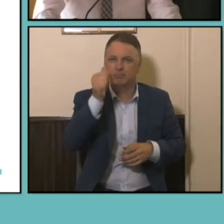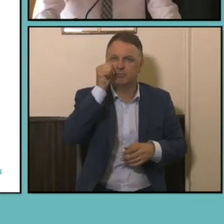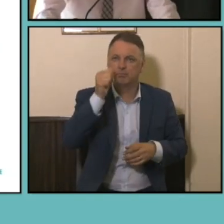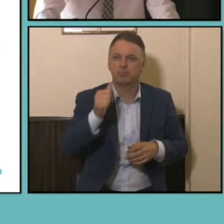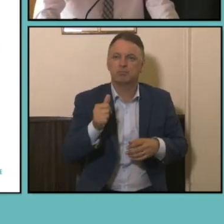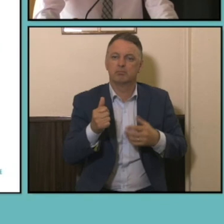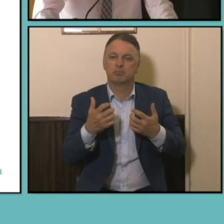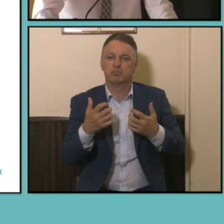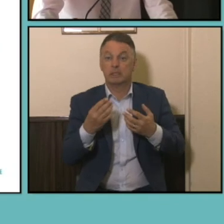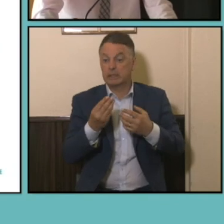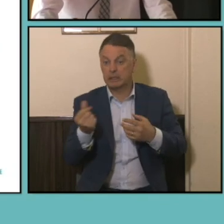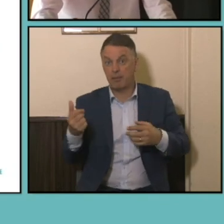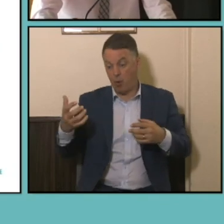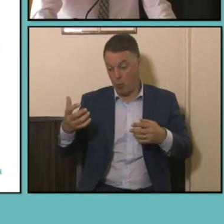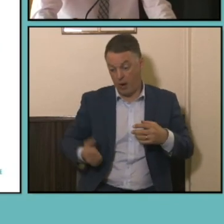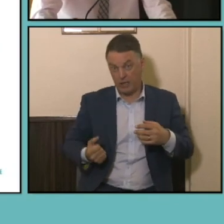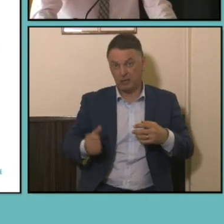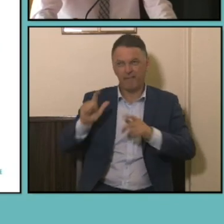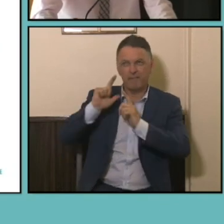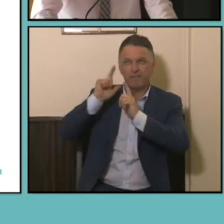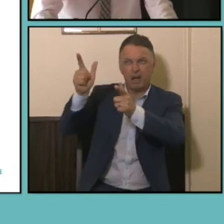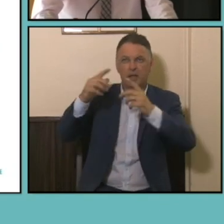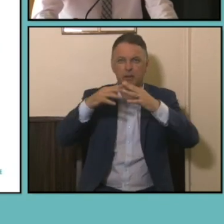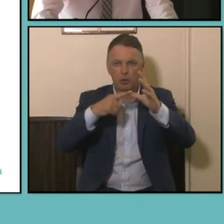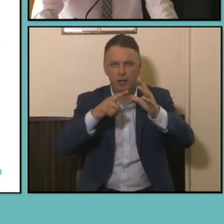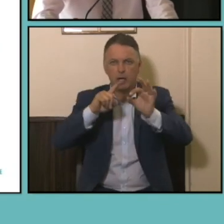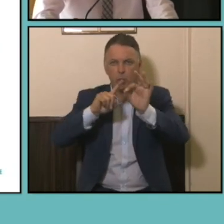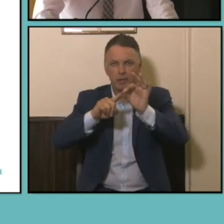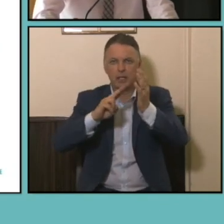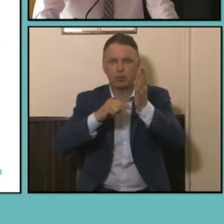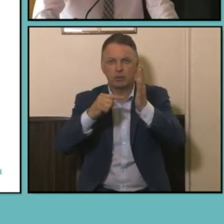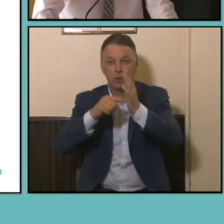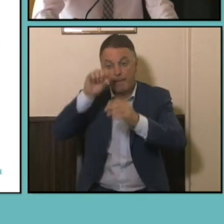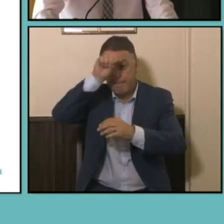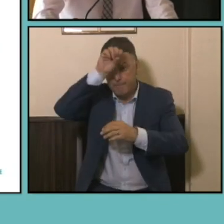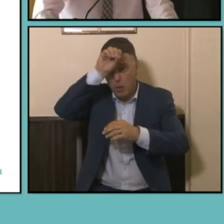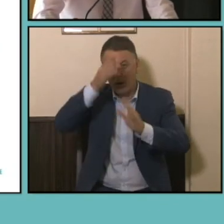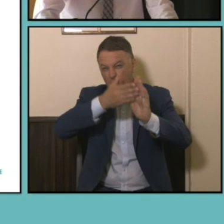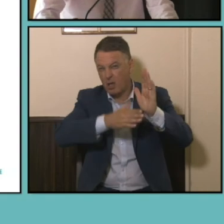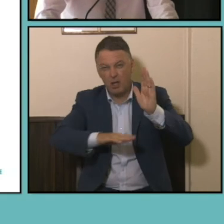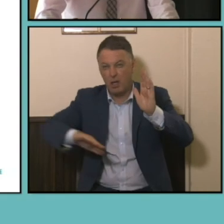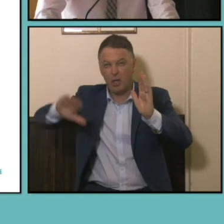people are earning in remote WA, NT Queensland online sites work hard and